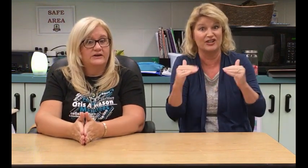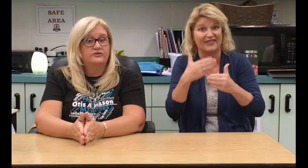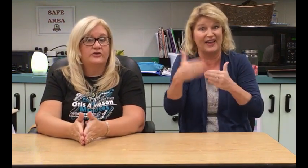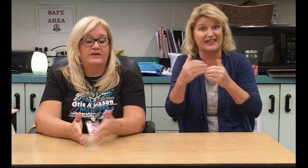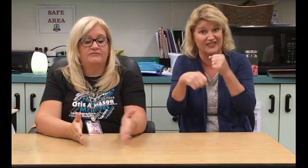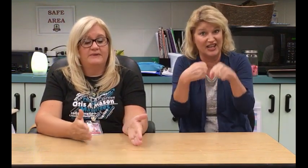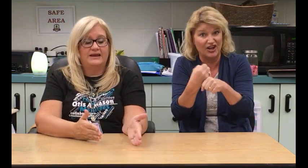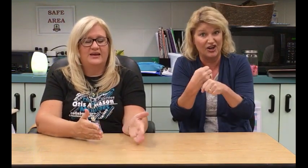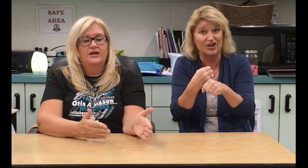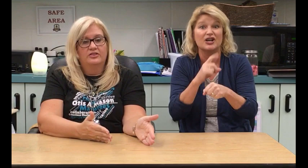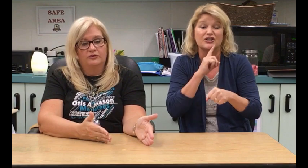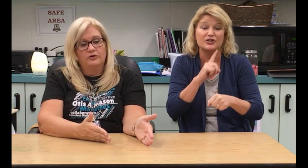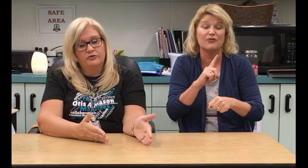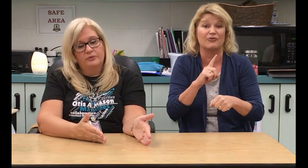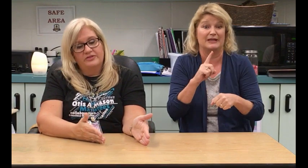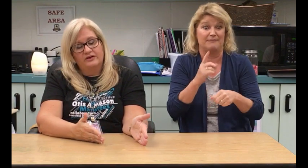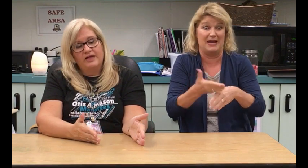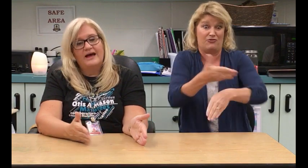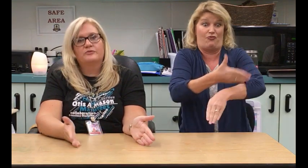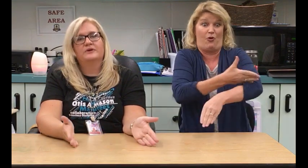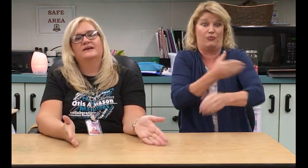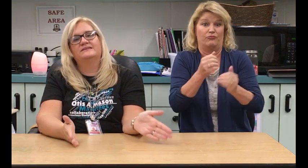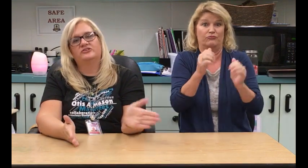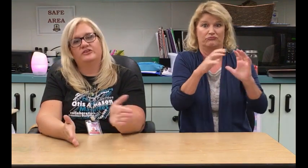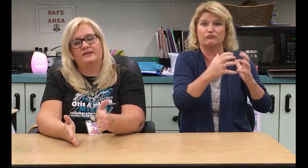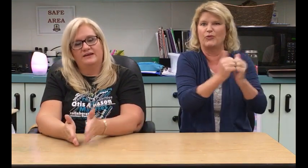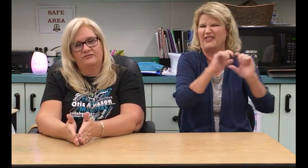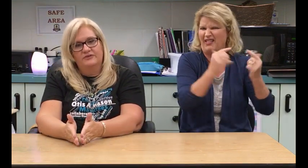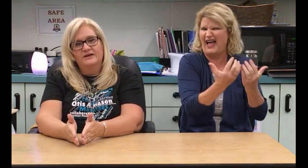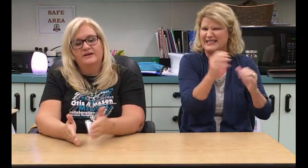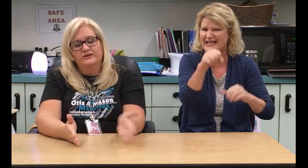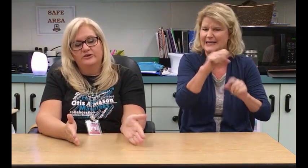So, they've made their growth with their class. But, in addition, they've, you know,